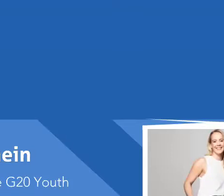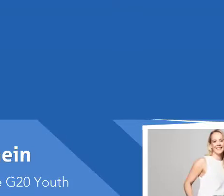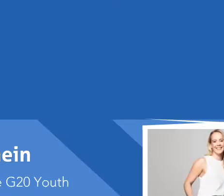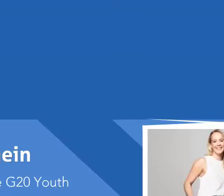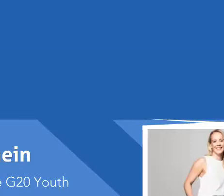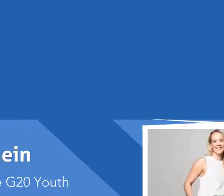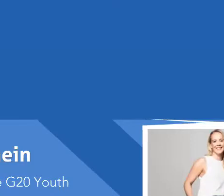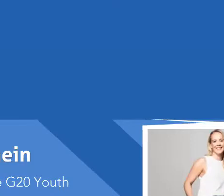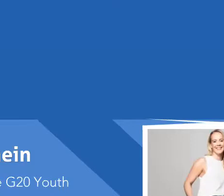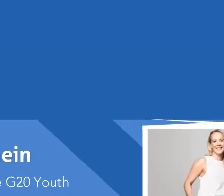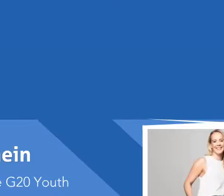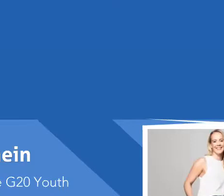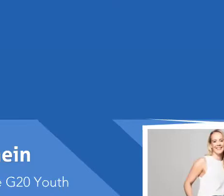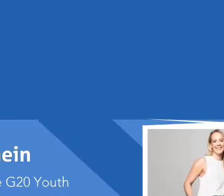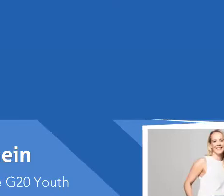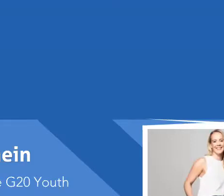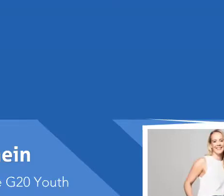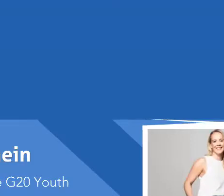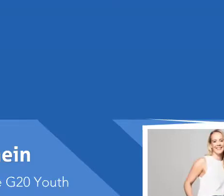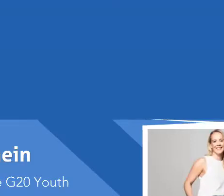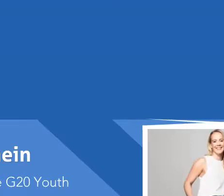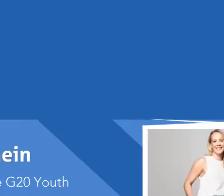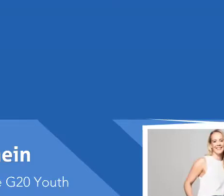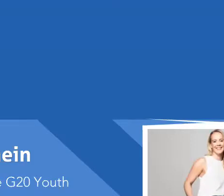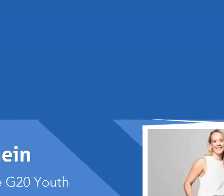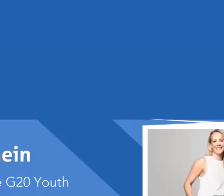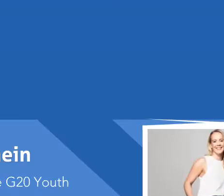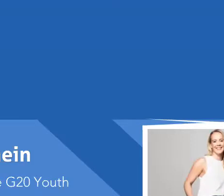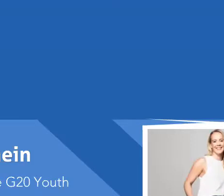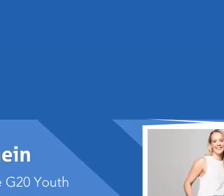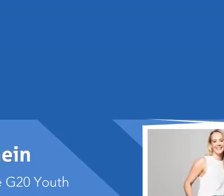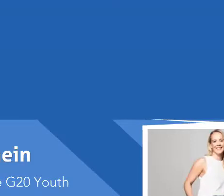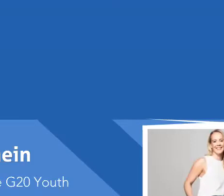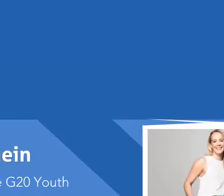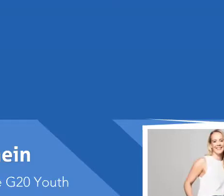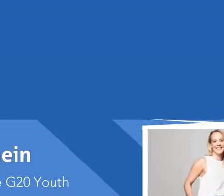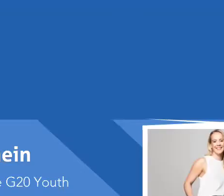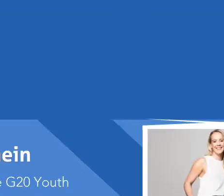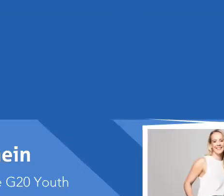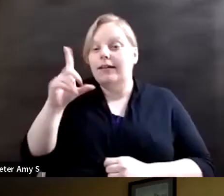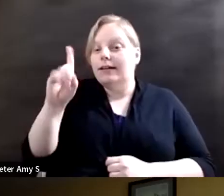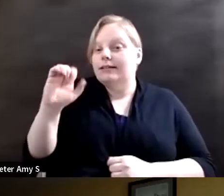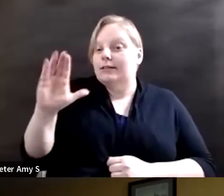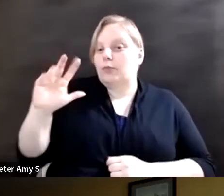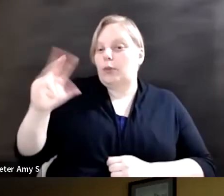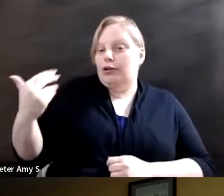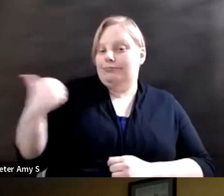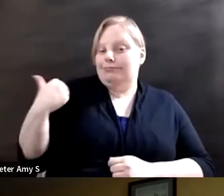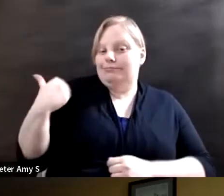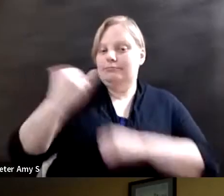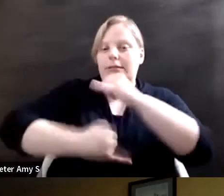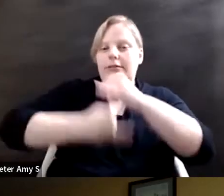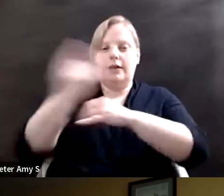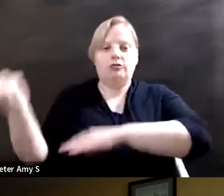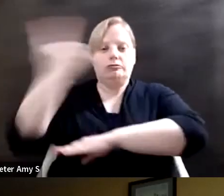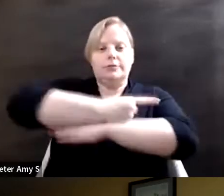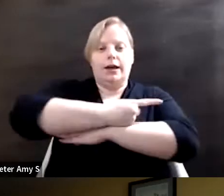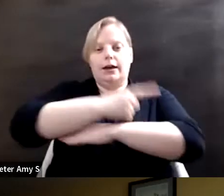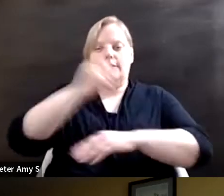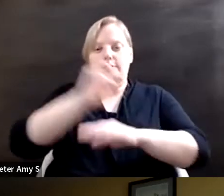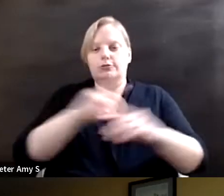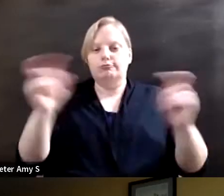the speakers. Thank you, Angela. December 3rd was International Day of Persons with Disabilities